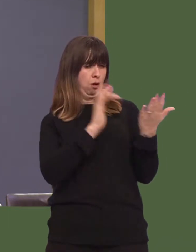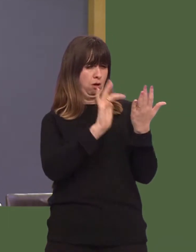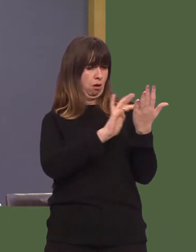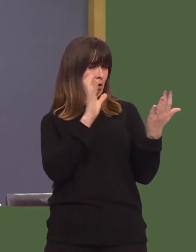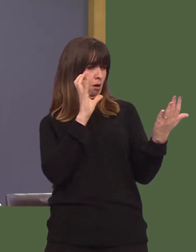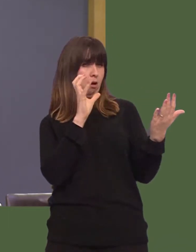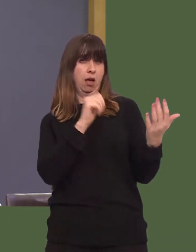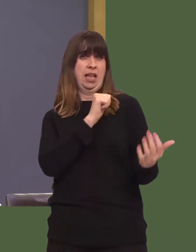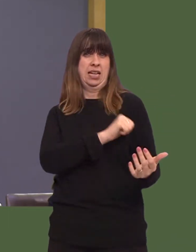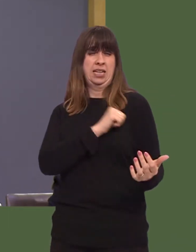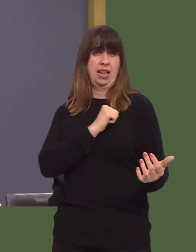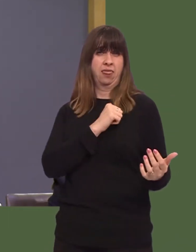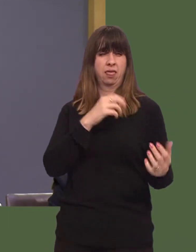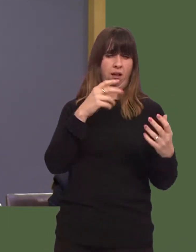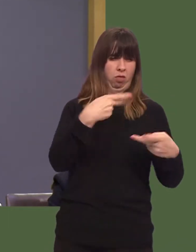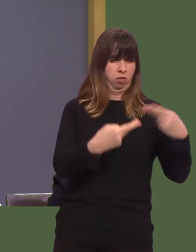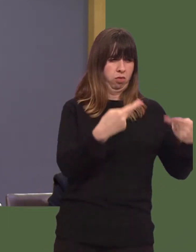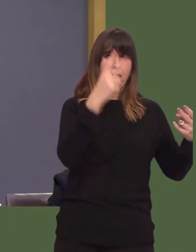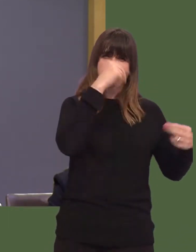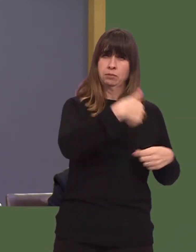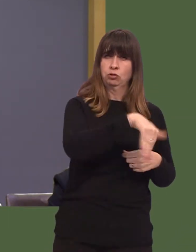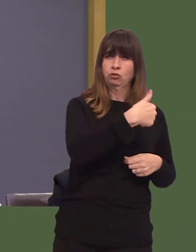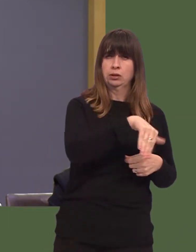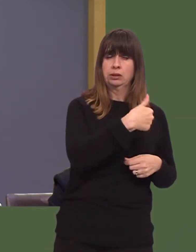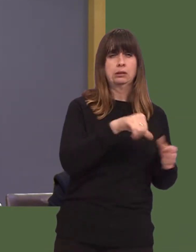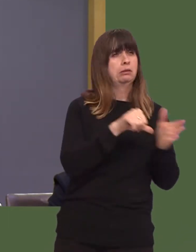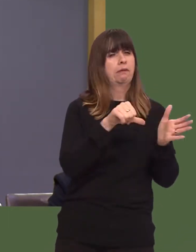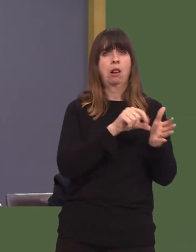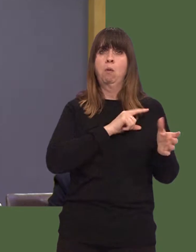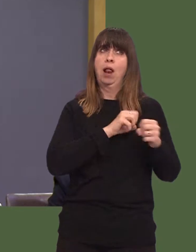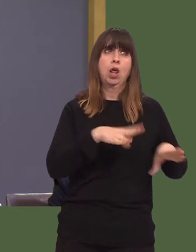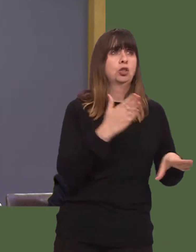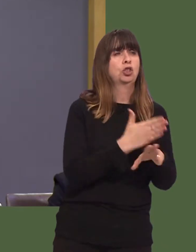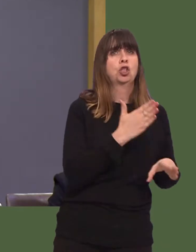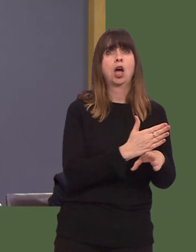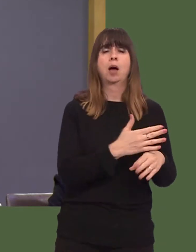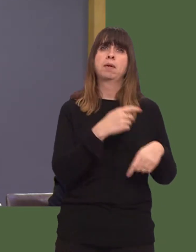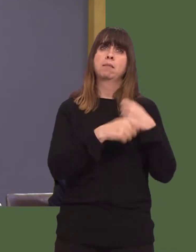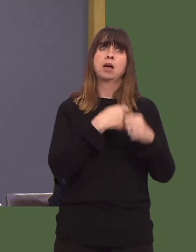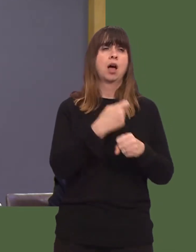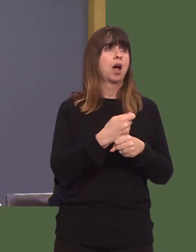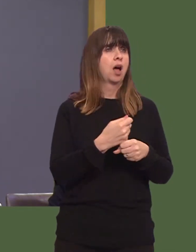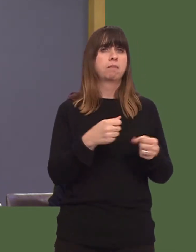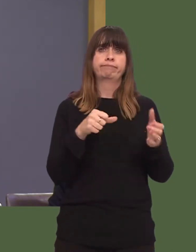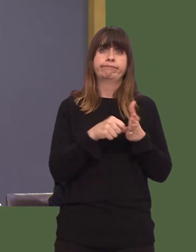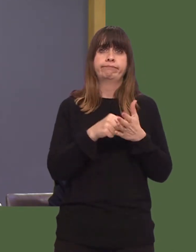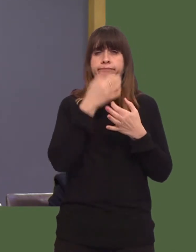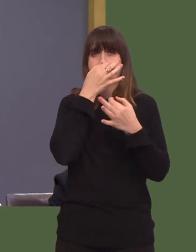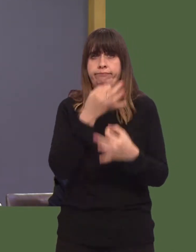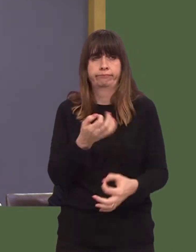The people who were interviewed had been through job loss, difficulty in claiming benefits, prison and addiction, and they spoke movingly about the impact on their health and their